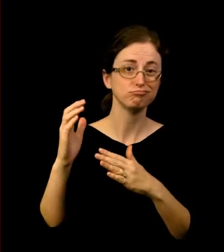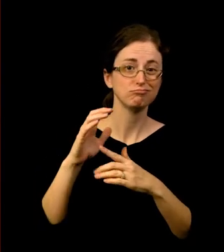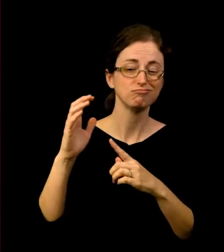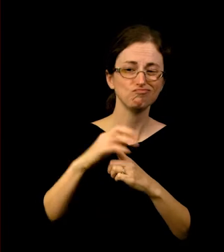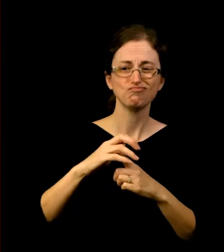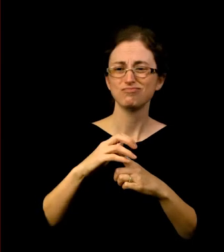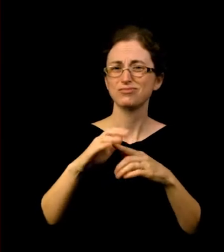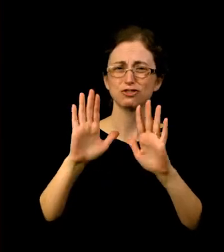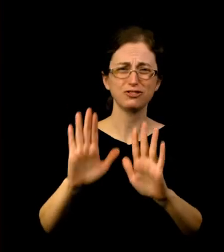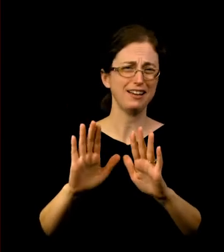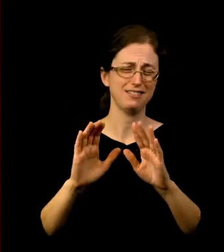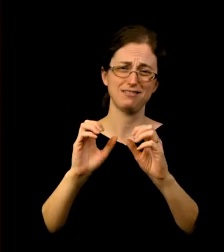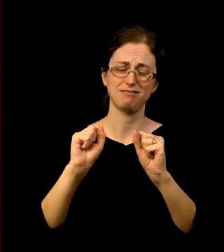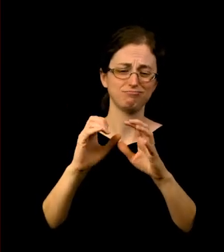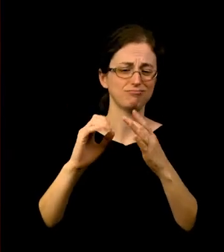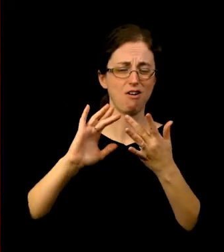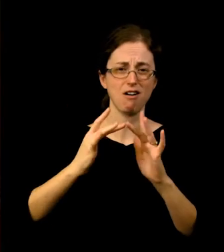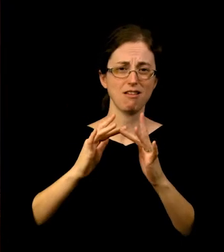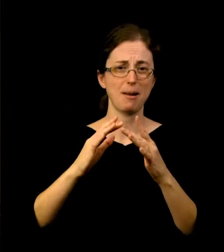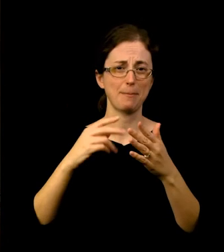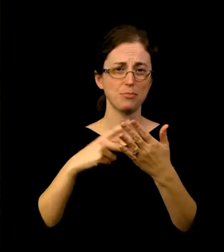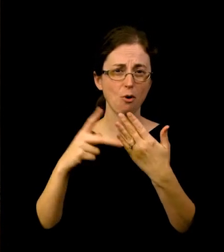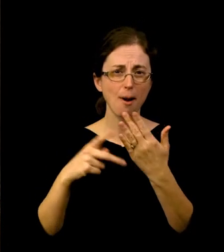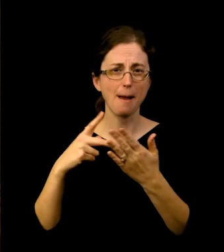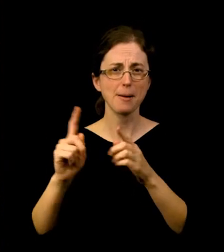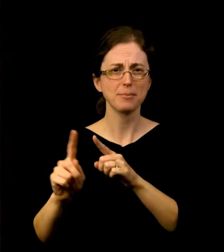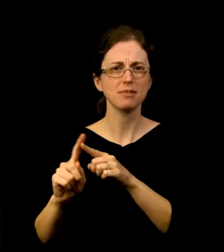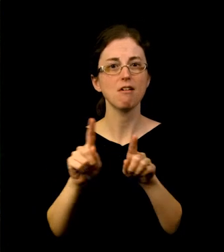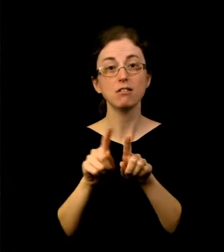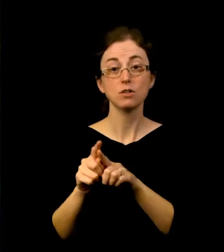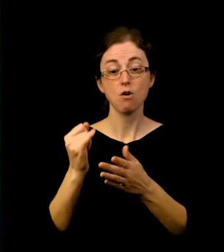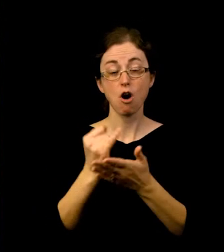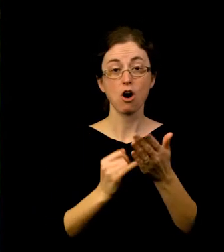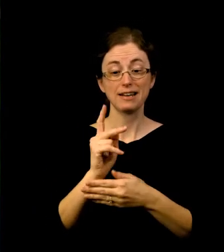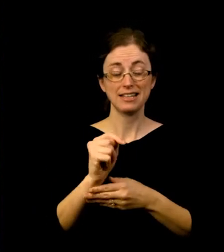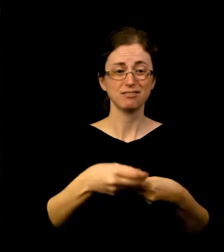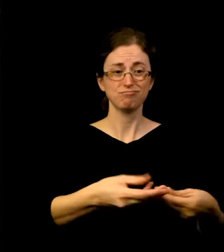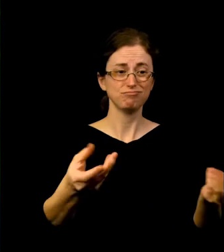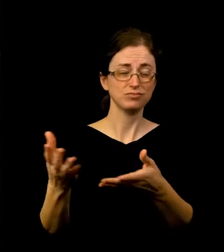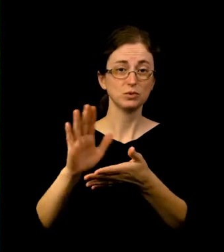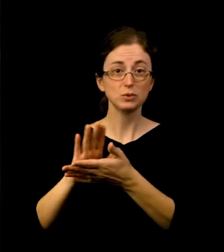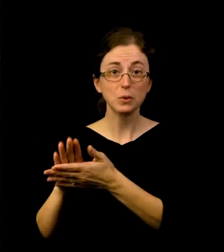And then we just got a lot more partnerships, you know our art kits out to the schools are our work with the Numberz FM radio station,